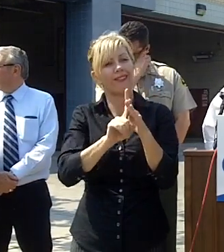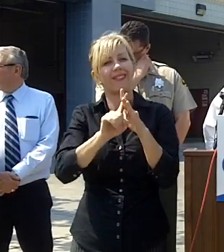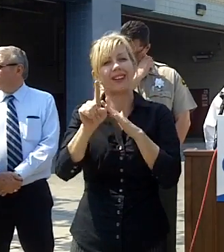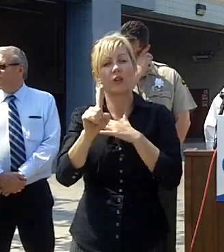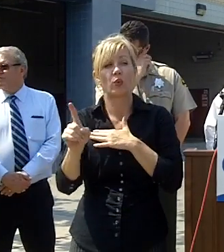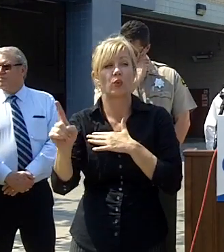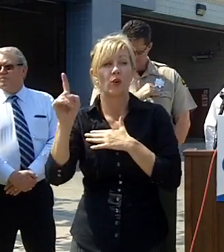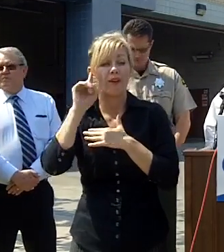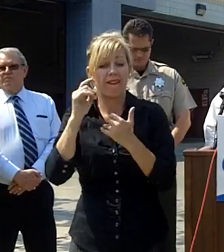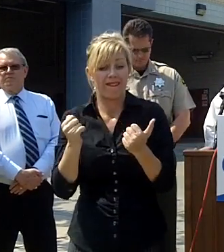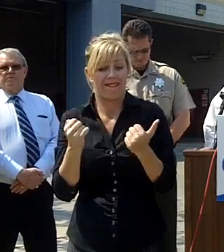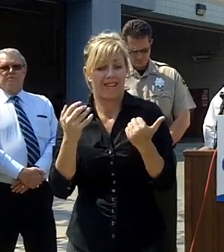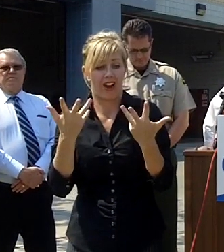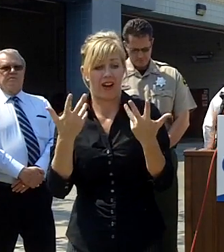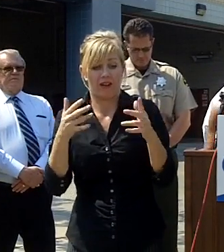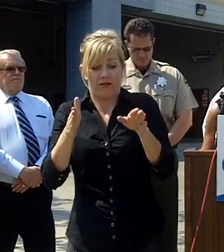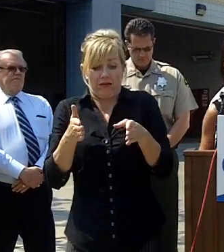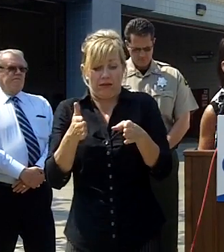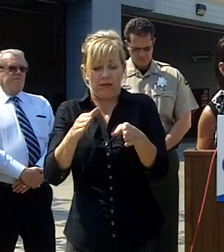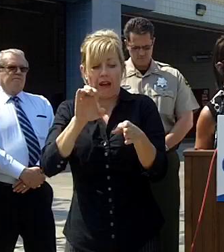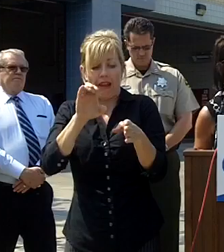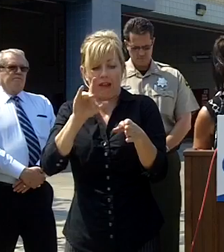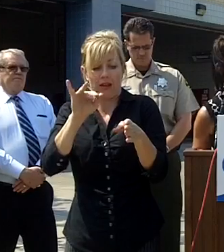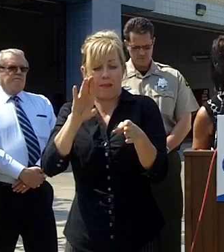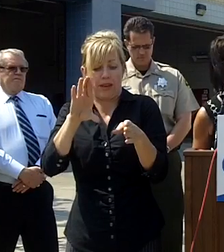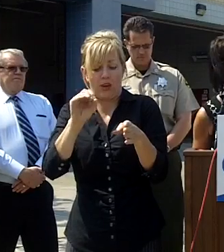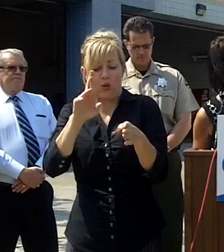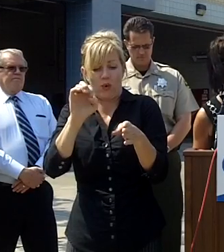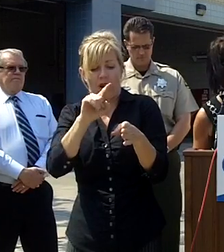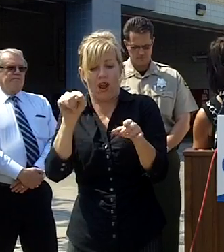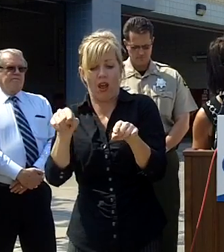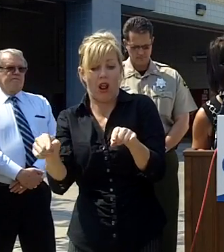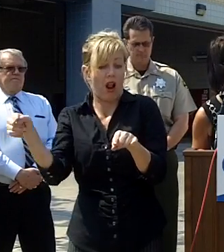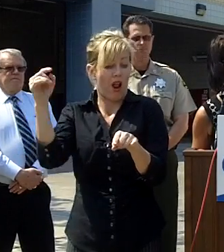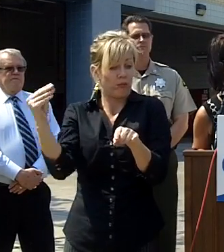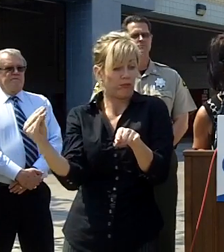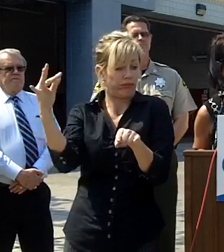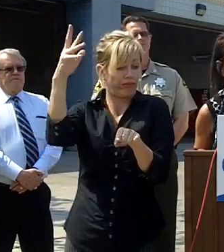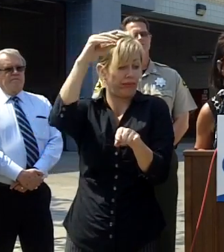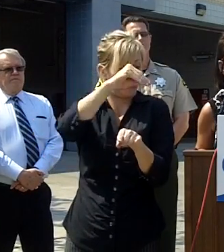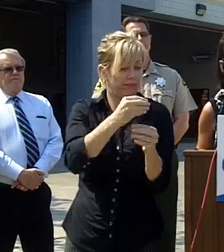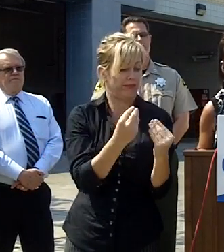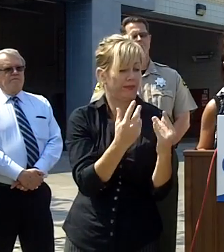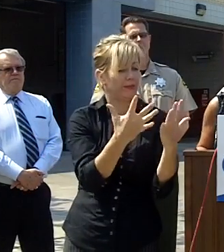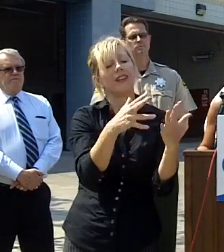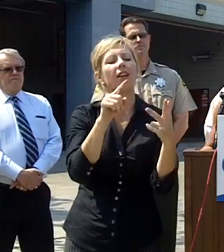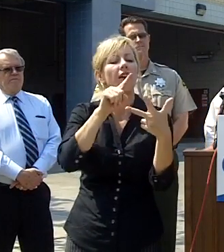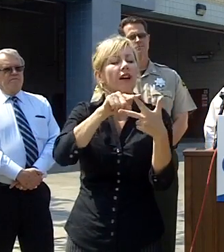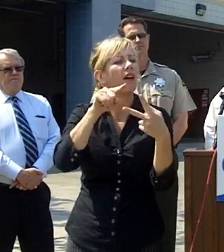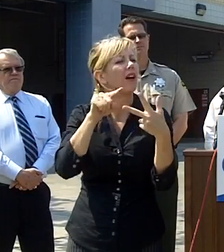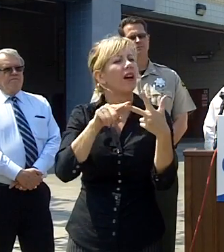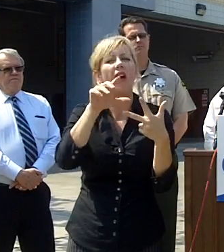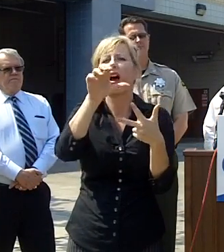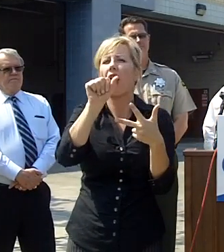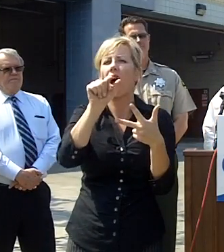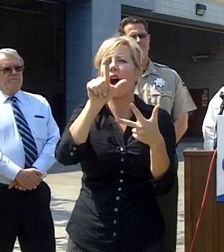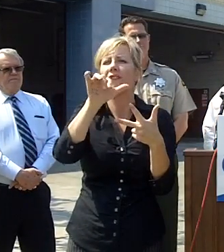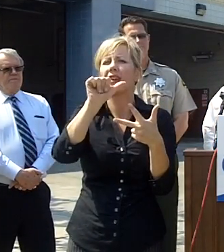Camino Rio and avi era Oaks Elementary in rvr oaks middle school were near the path of the fire those